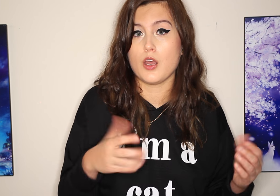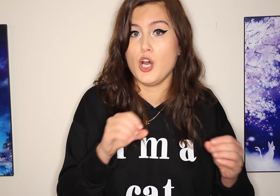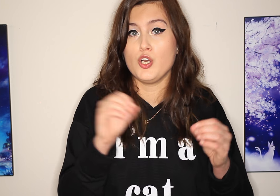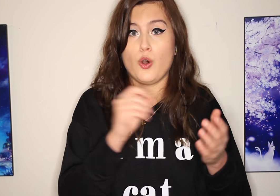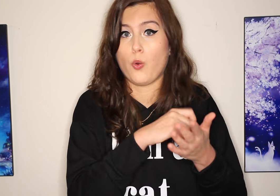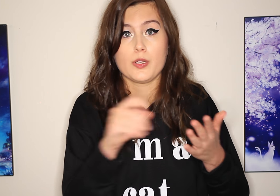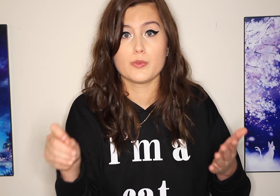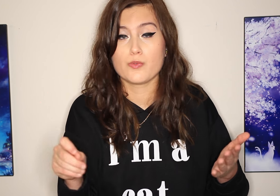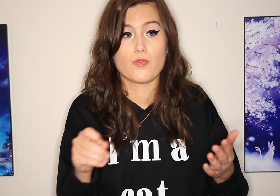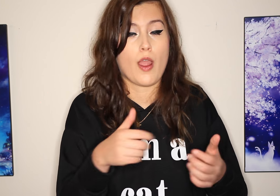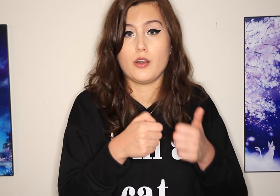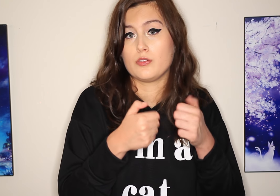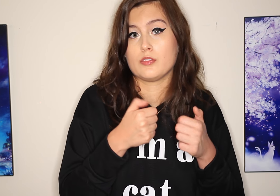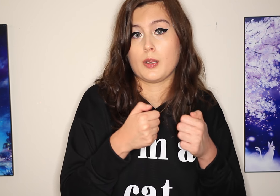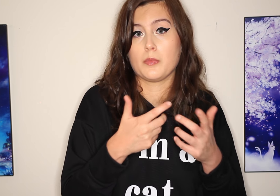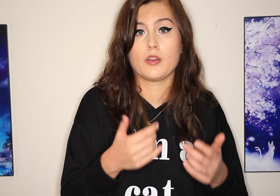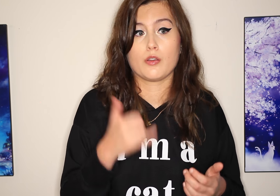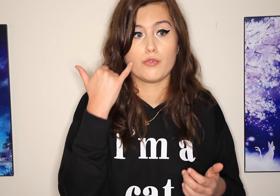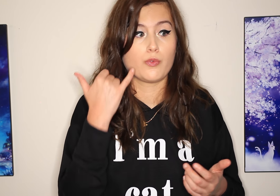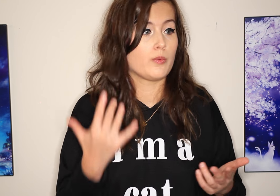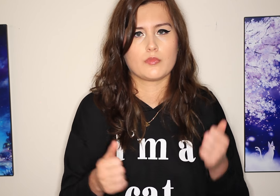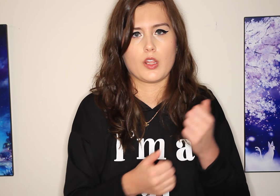Nobody was writing or typing on their phones.